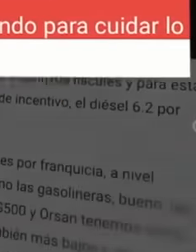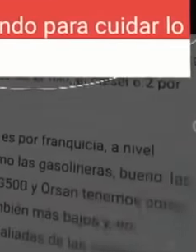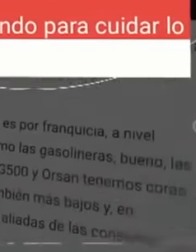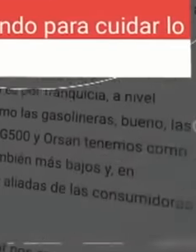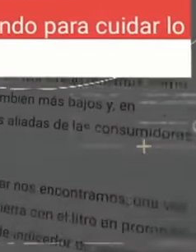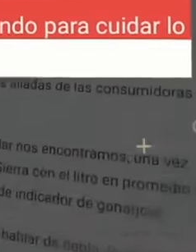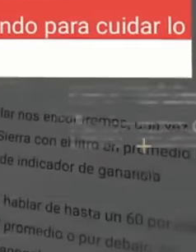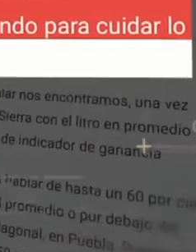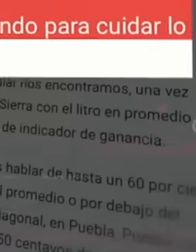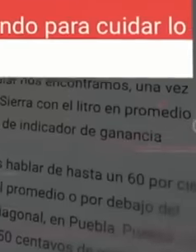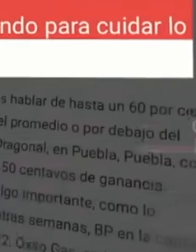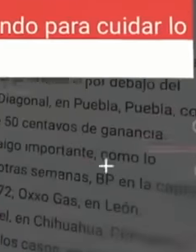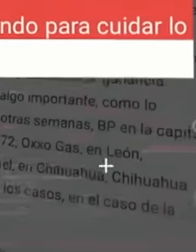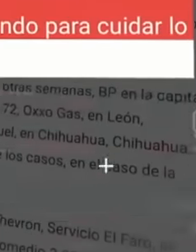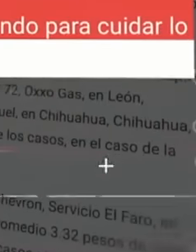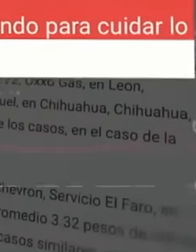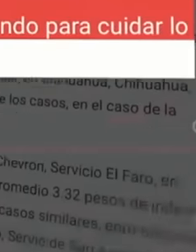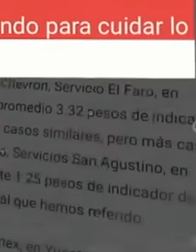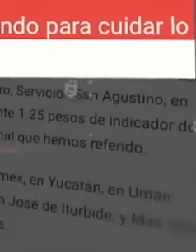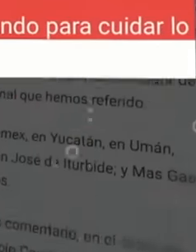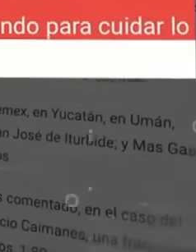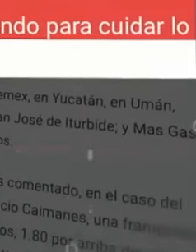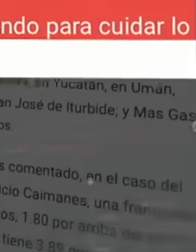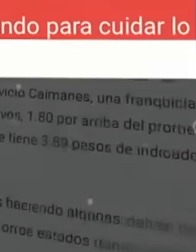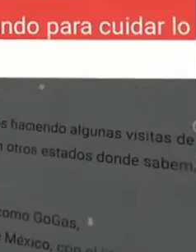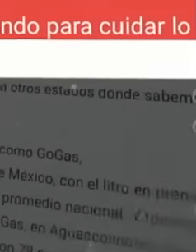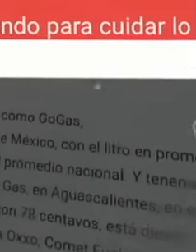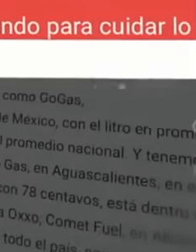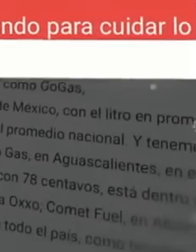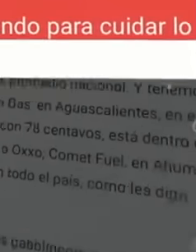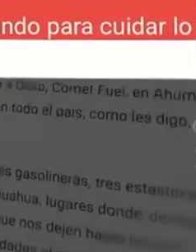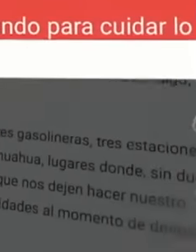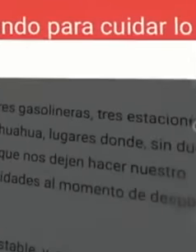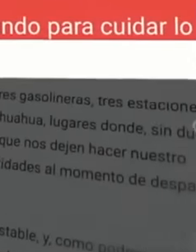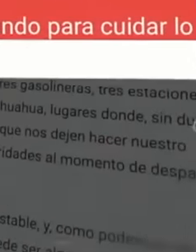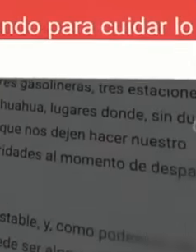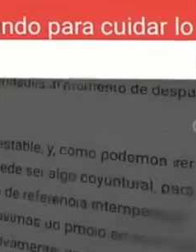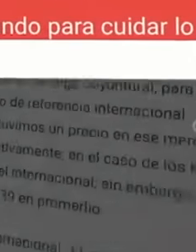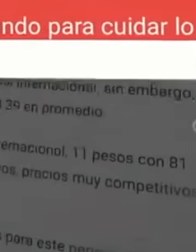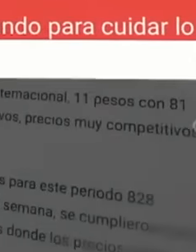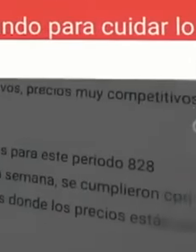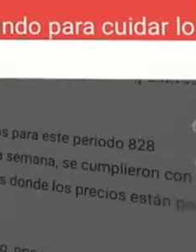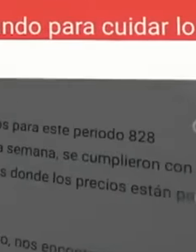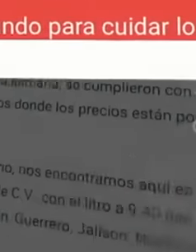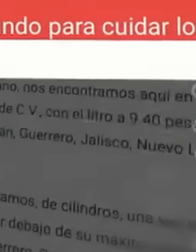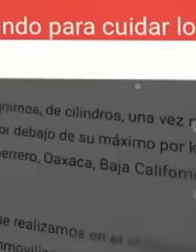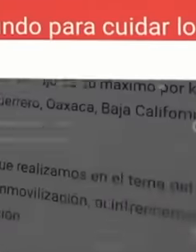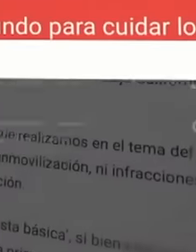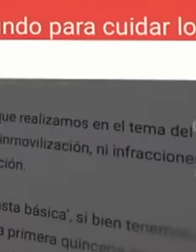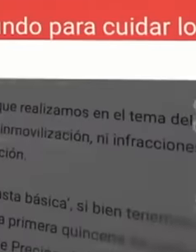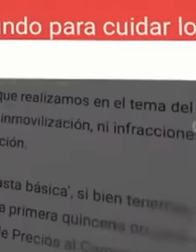the UIF, has an investigation because it has the job of seeing strange movements in the accounts.